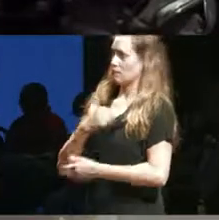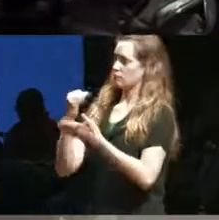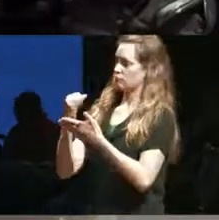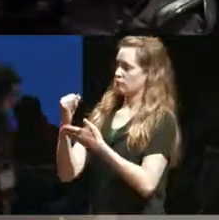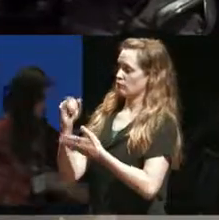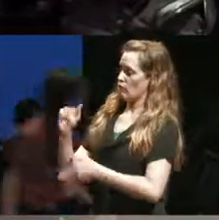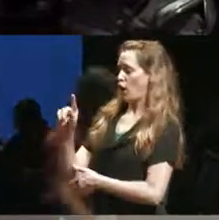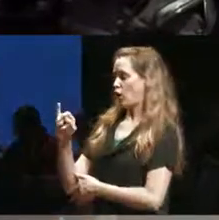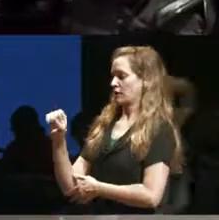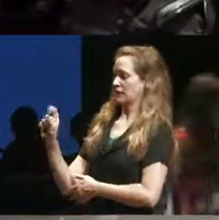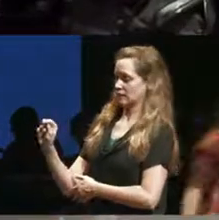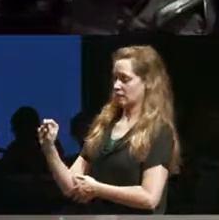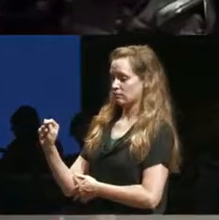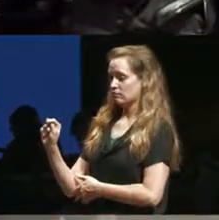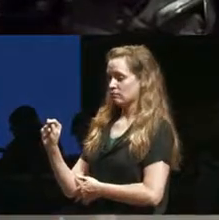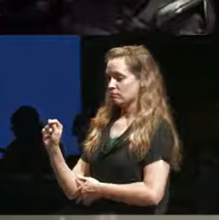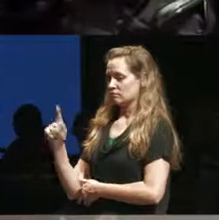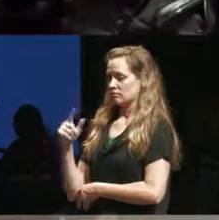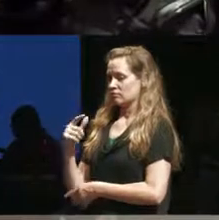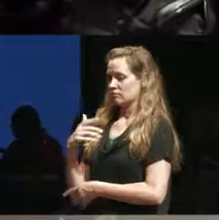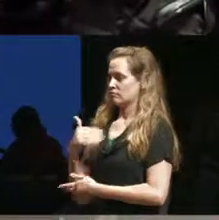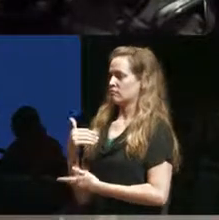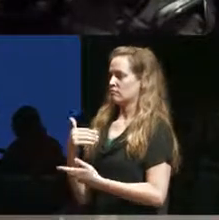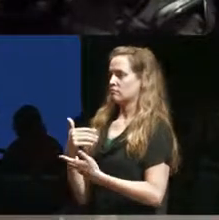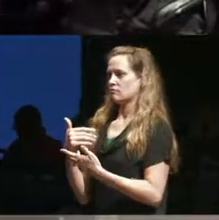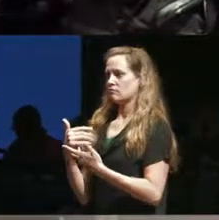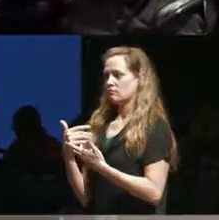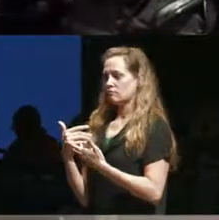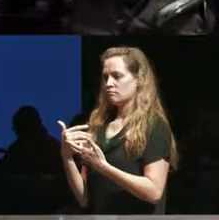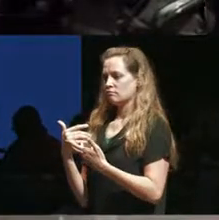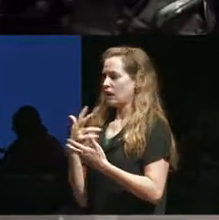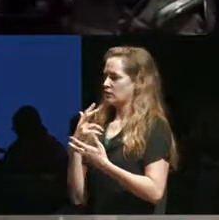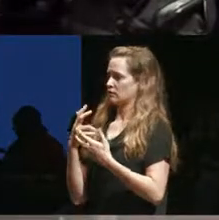say like on the one hand there's this real issue where there's just a lack of